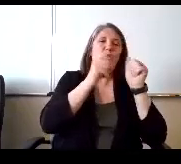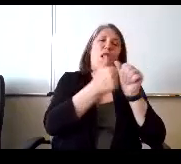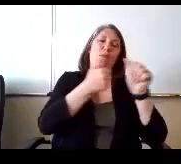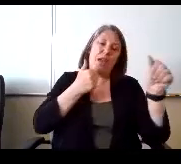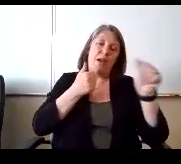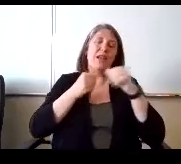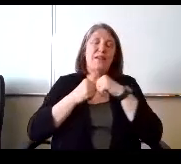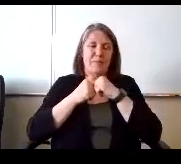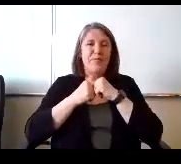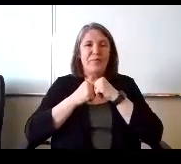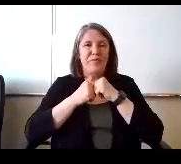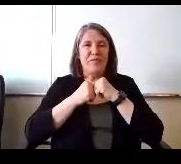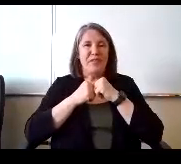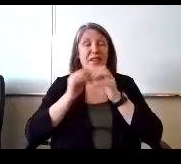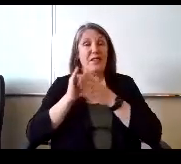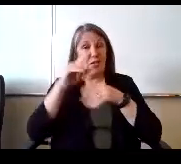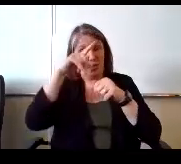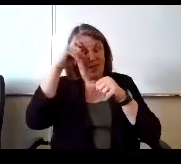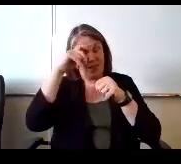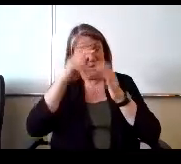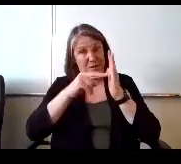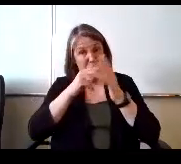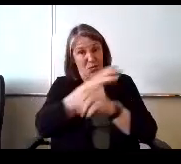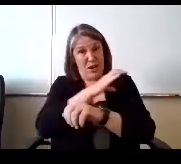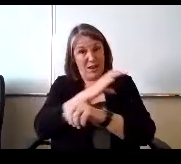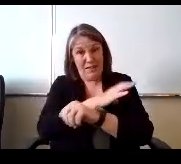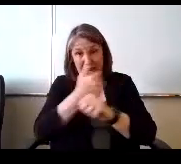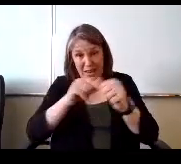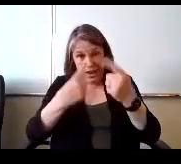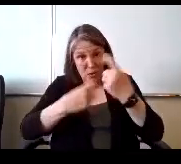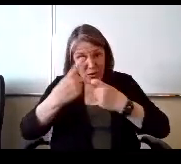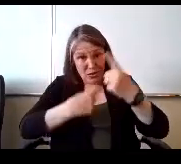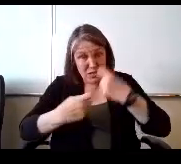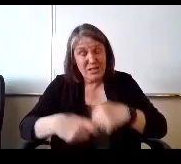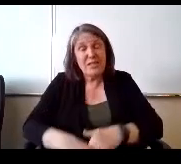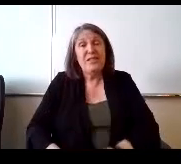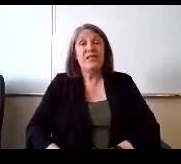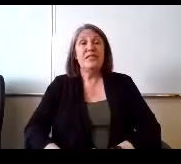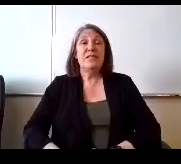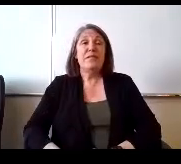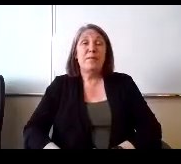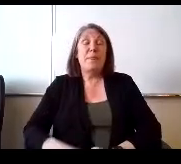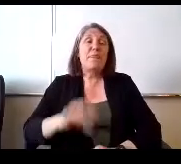So that's summer reading clinic. Do you all have any questions about that? OK, next slide.